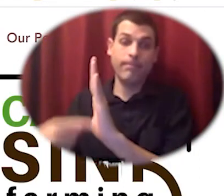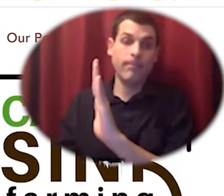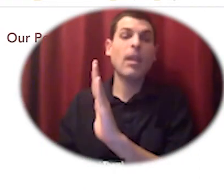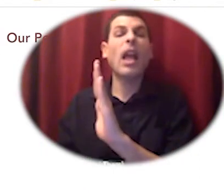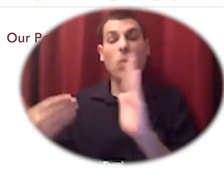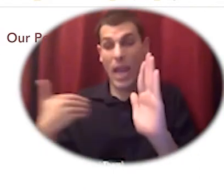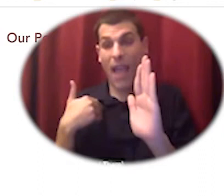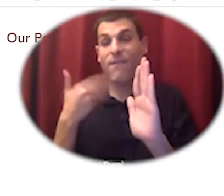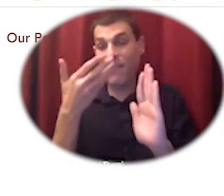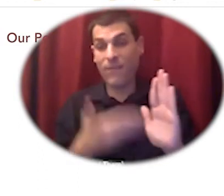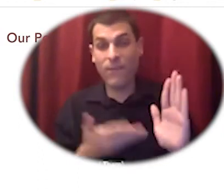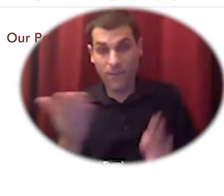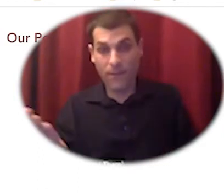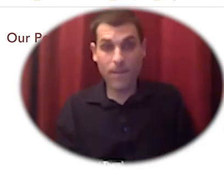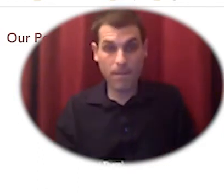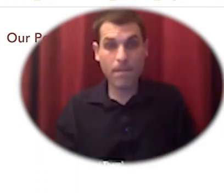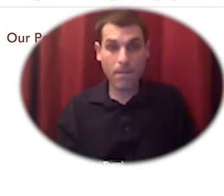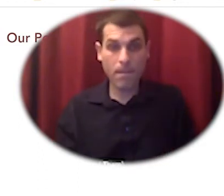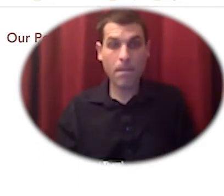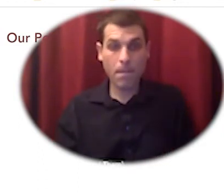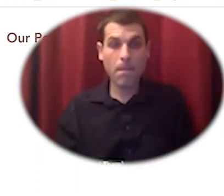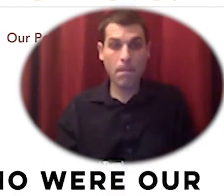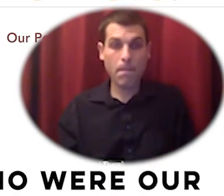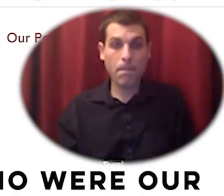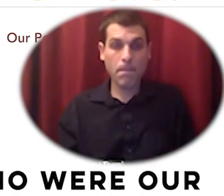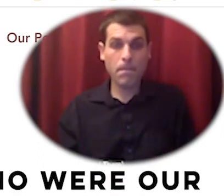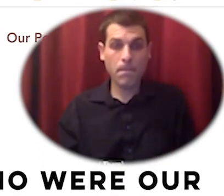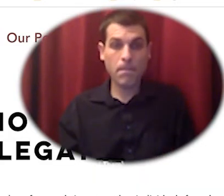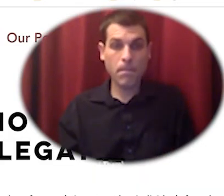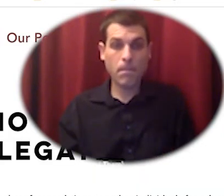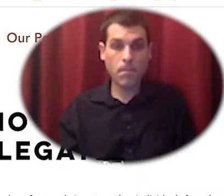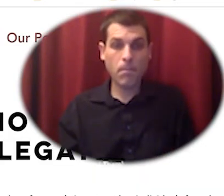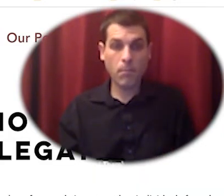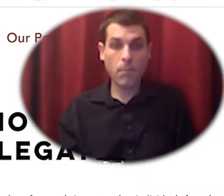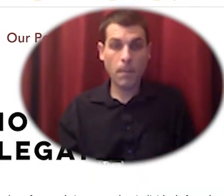so we we collaboratively populated notes from folks who came from all over the u.s